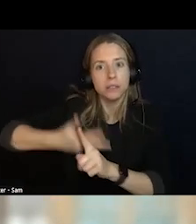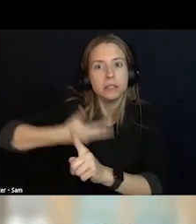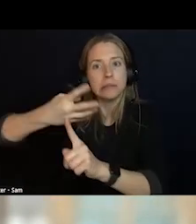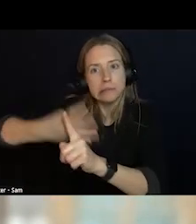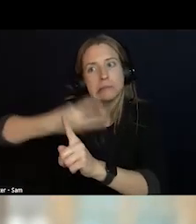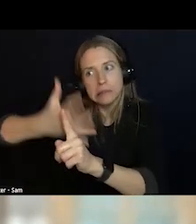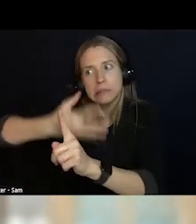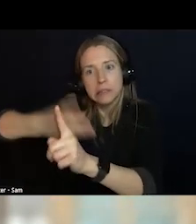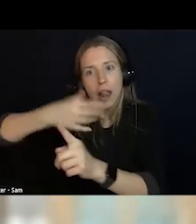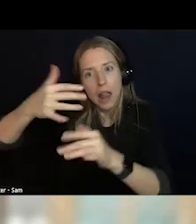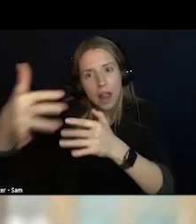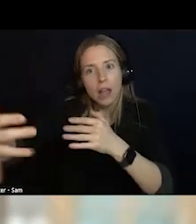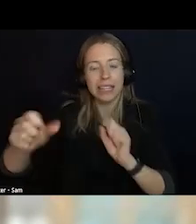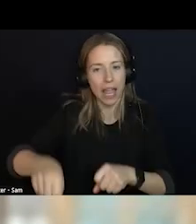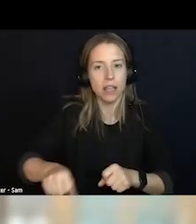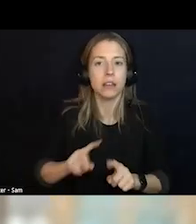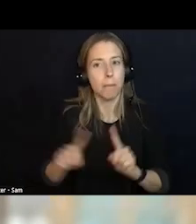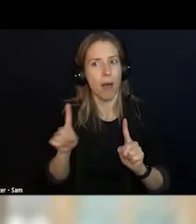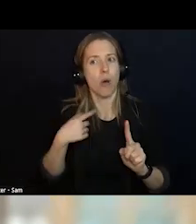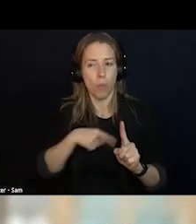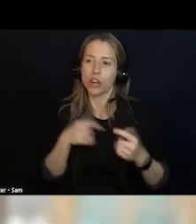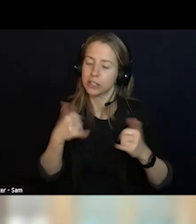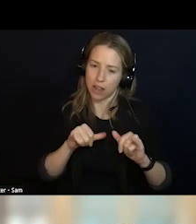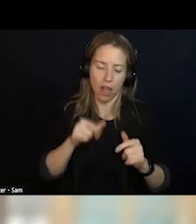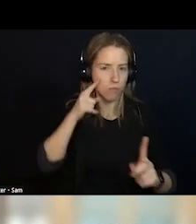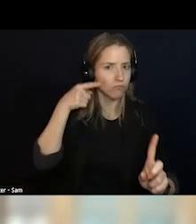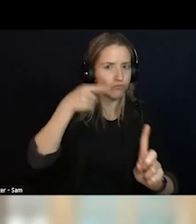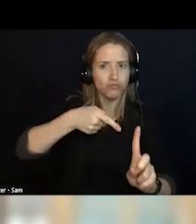THAT WE CAN MOVE PEOPLE FROM HERE INTO SOMETHING